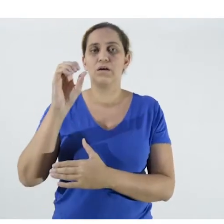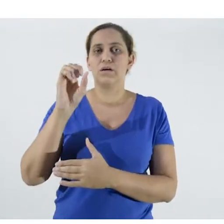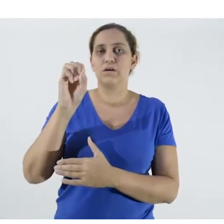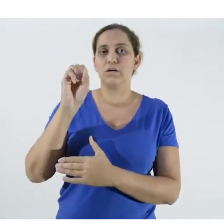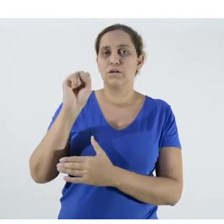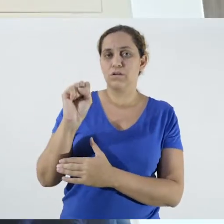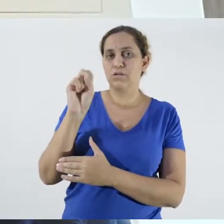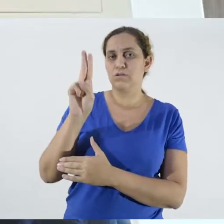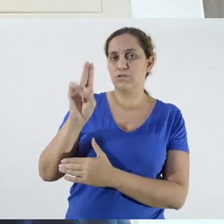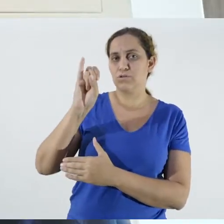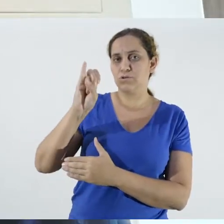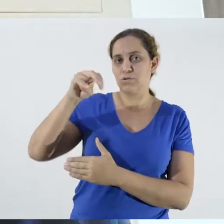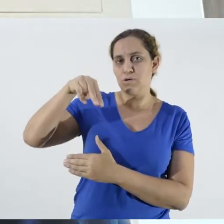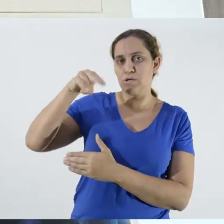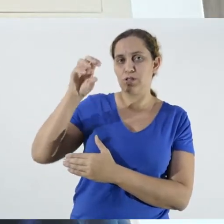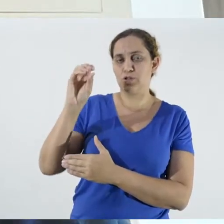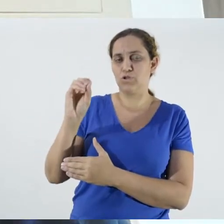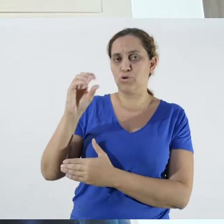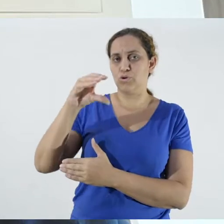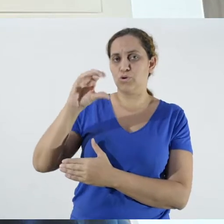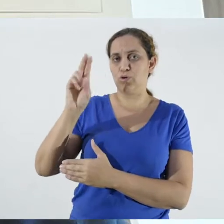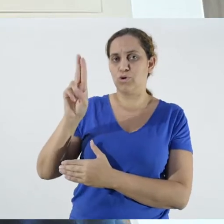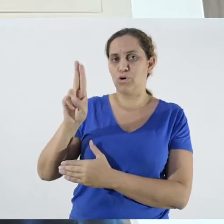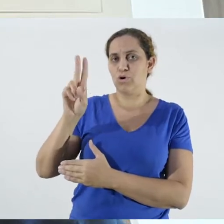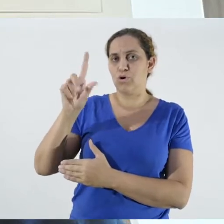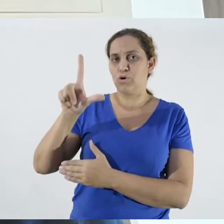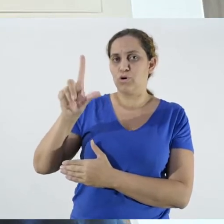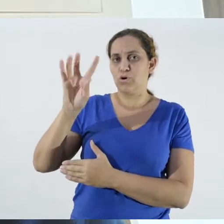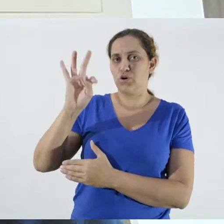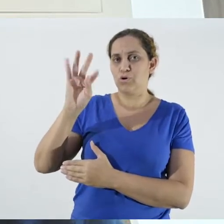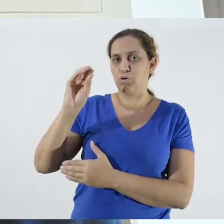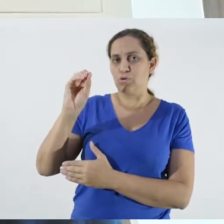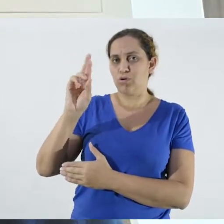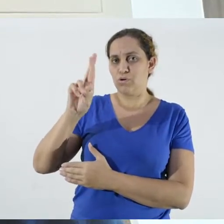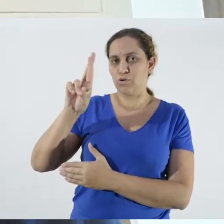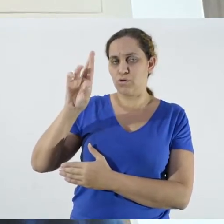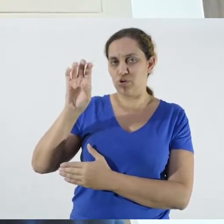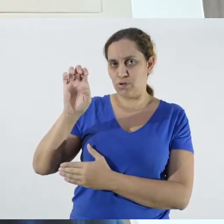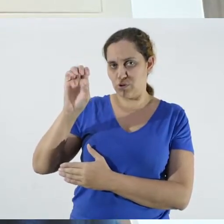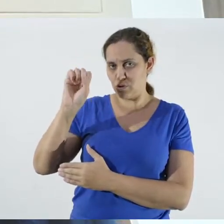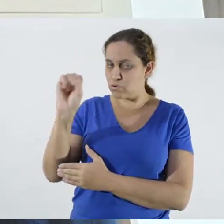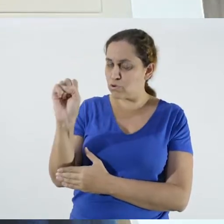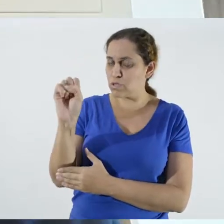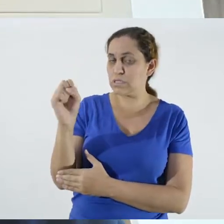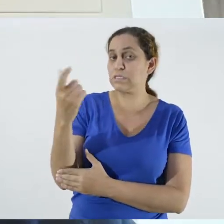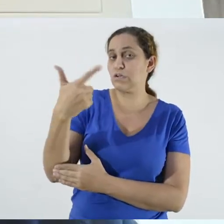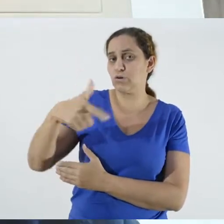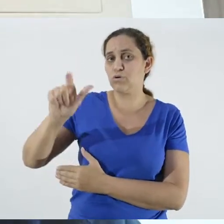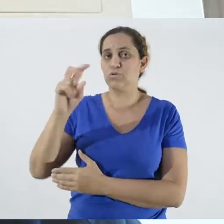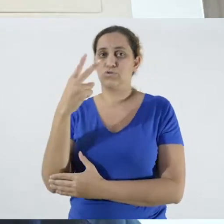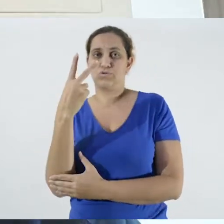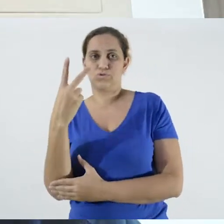and two others are in development, almost finished.